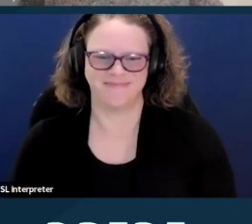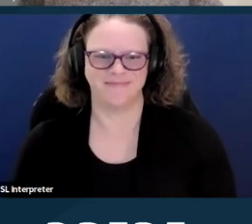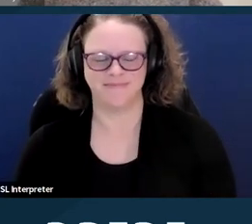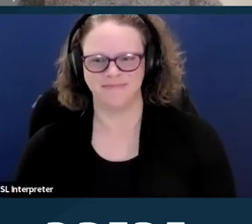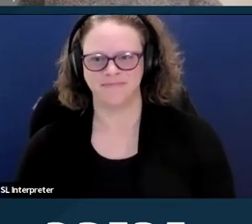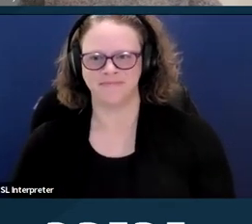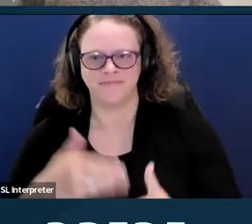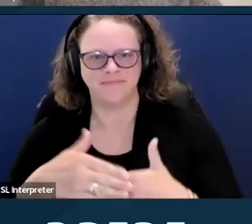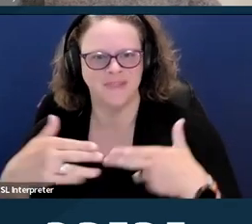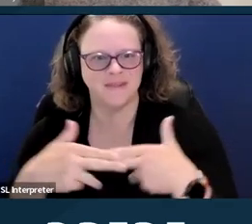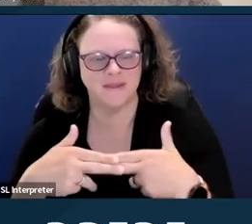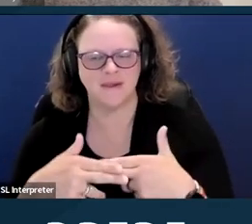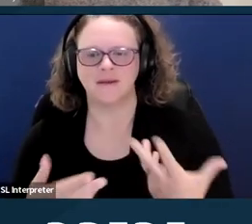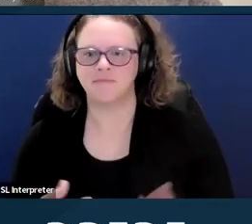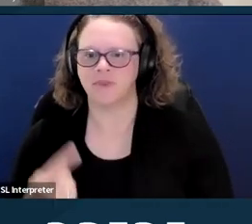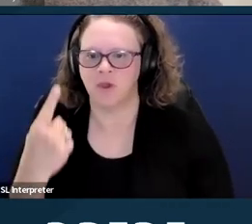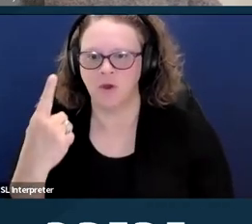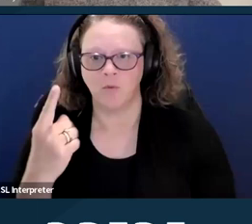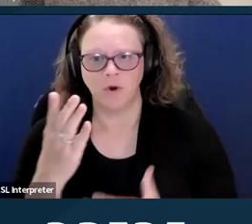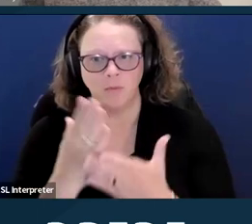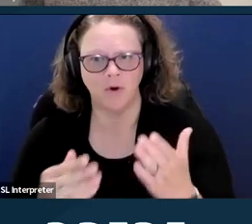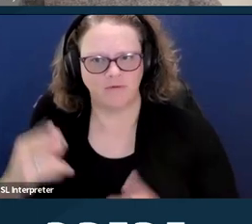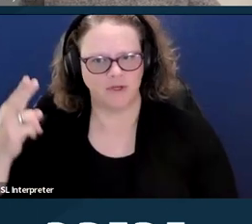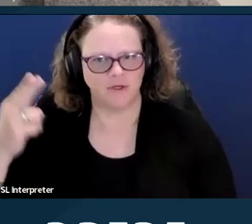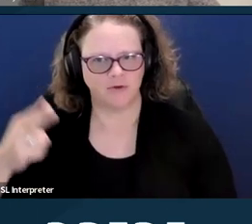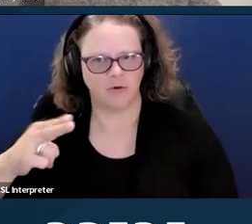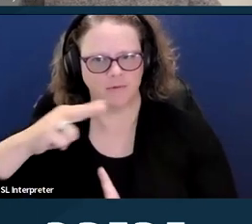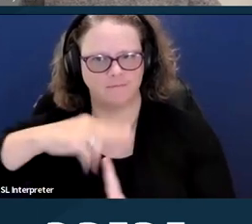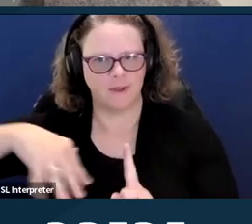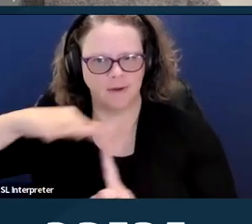So one piece of this historical context is the Buck